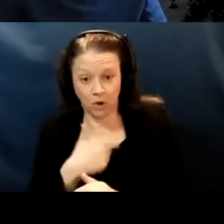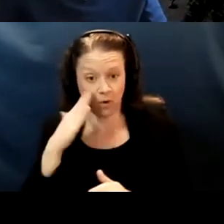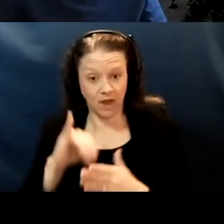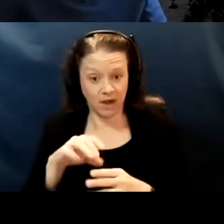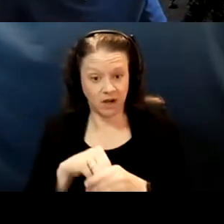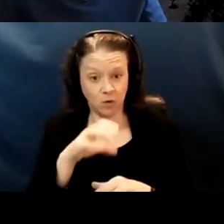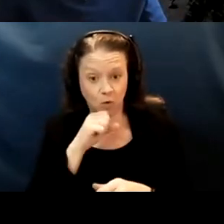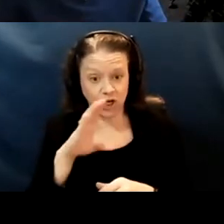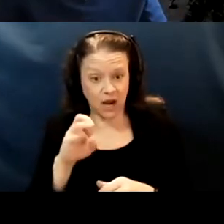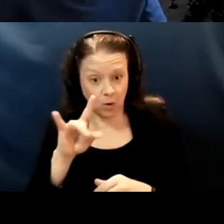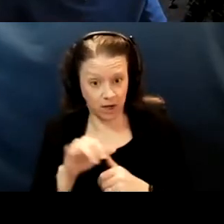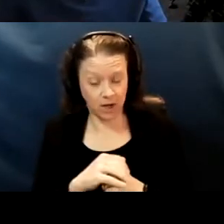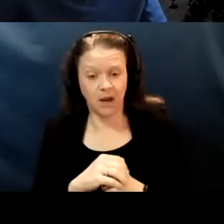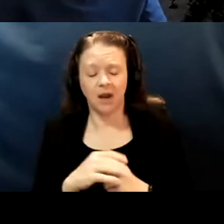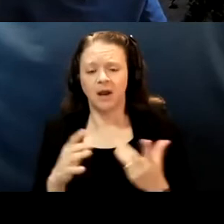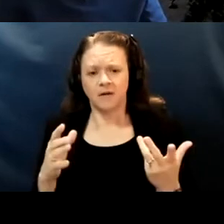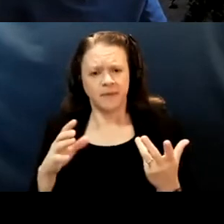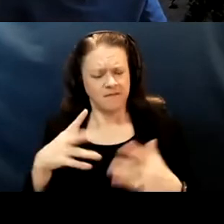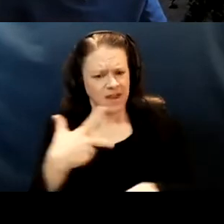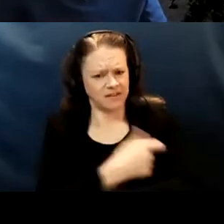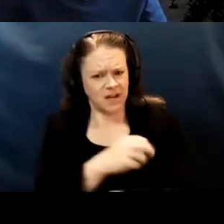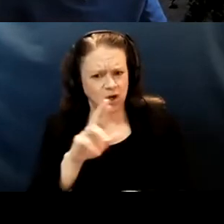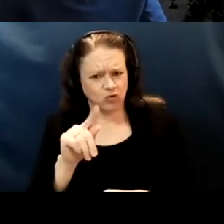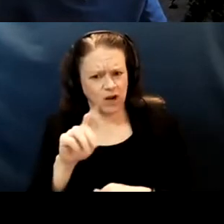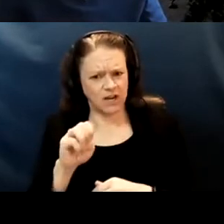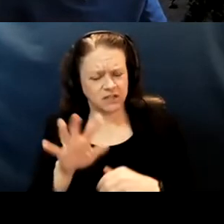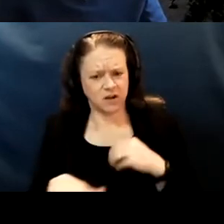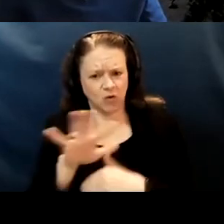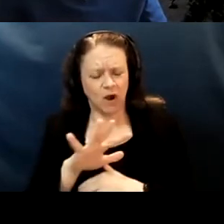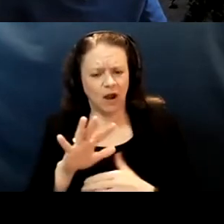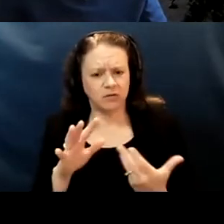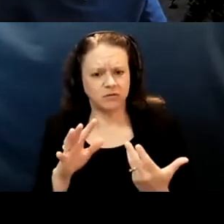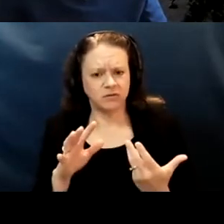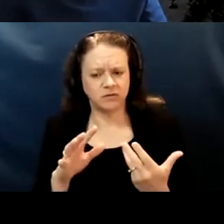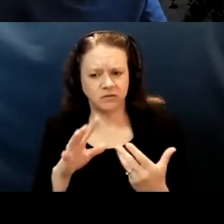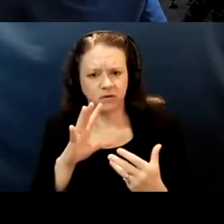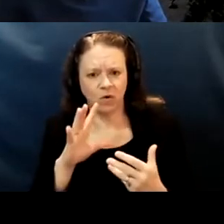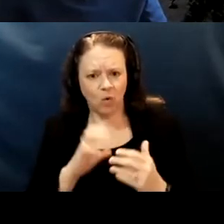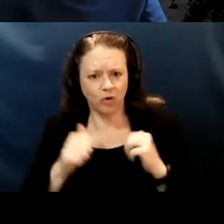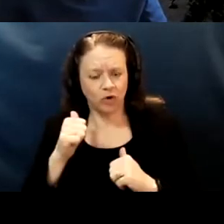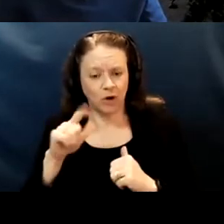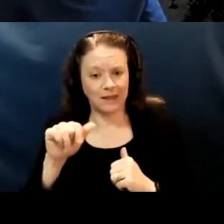that vaccination rates among older Latinos lag about 10% behind older white adults.